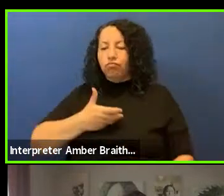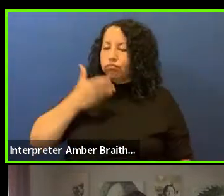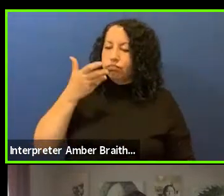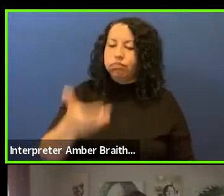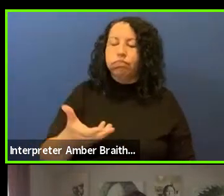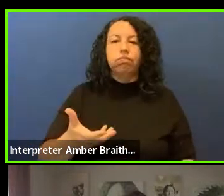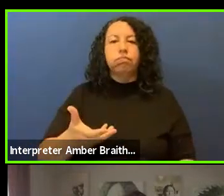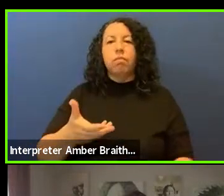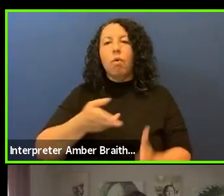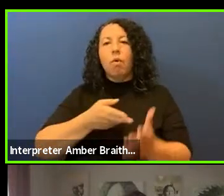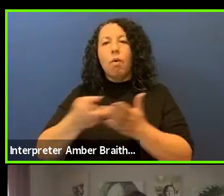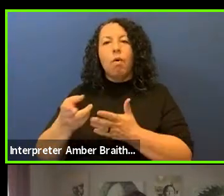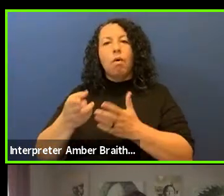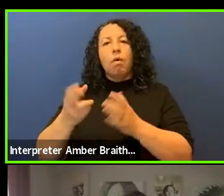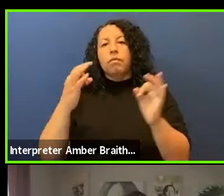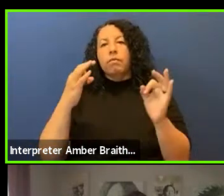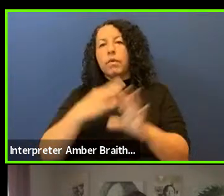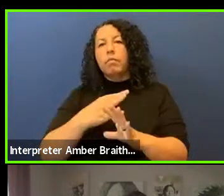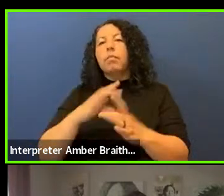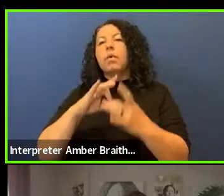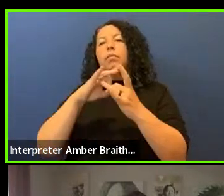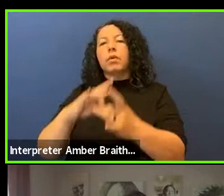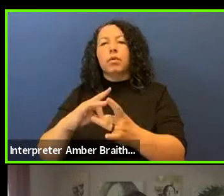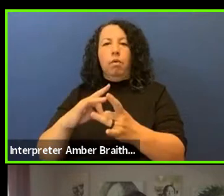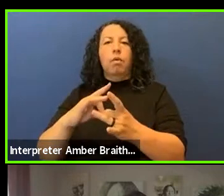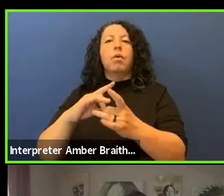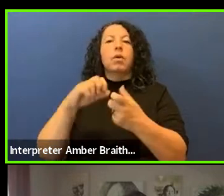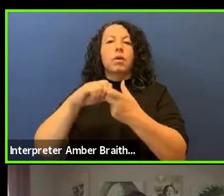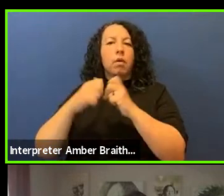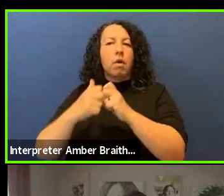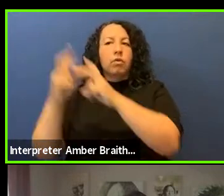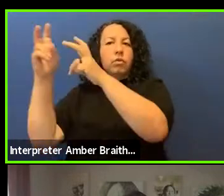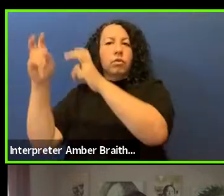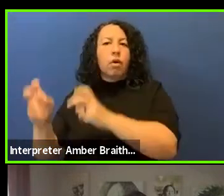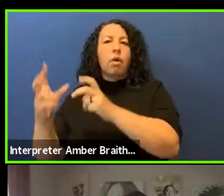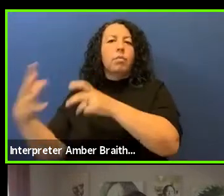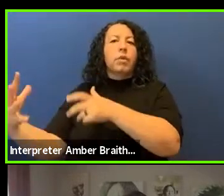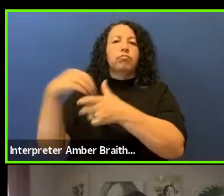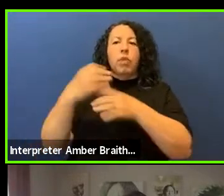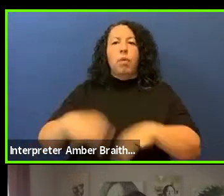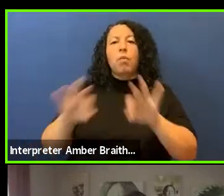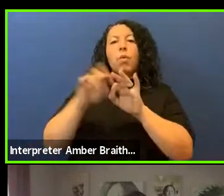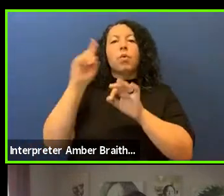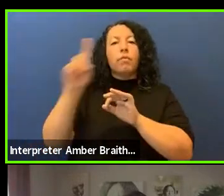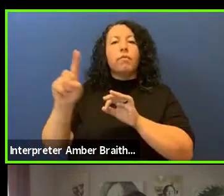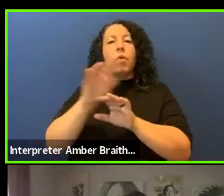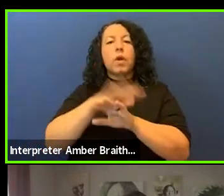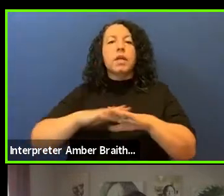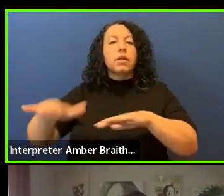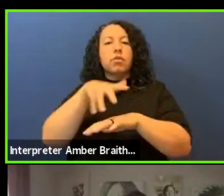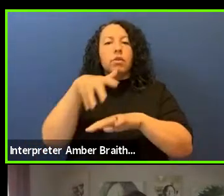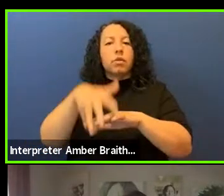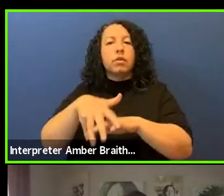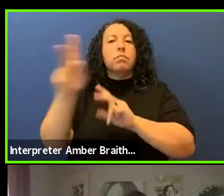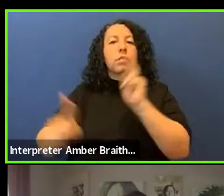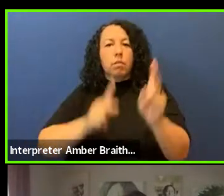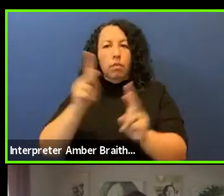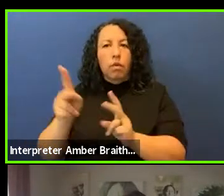on issues of Indigenous Peoples' rights, cultural protection, and restorative justice in this context.